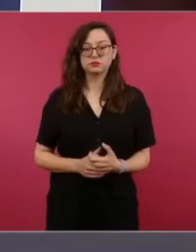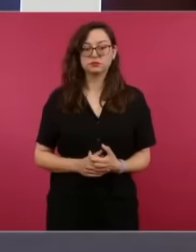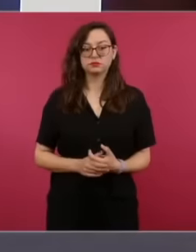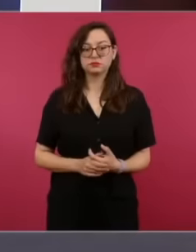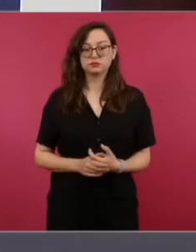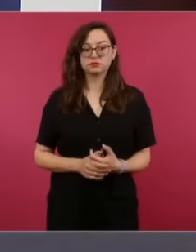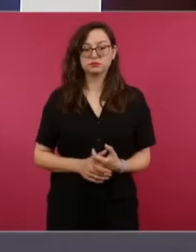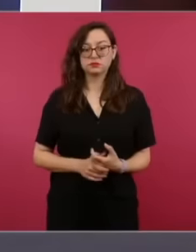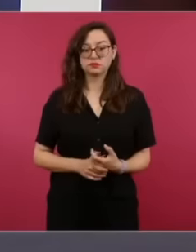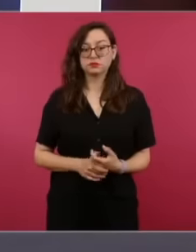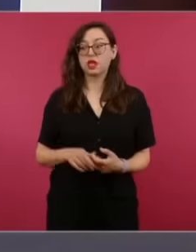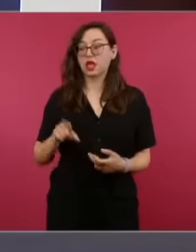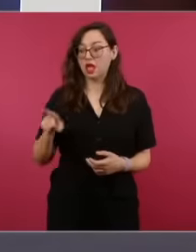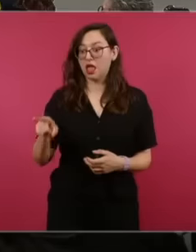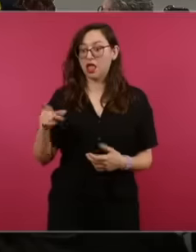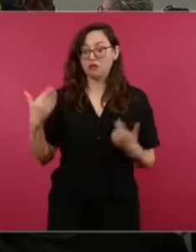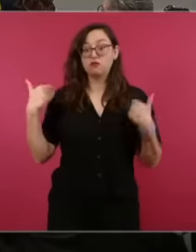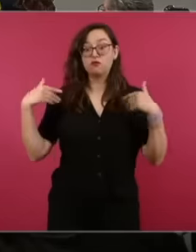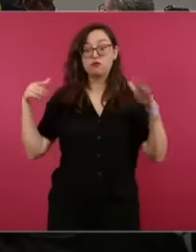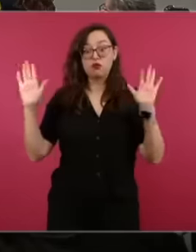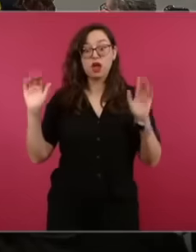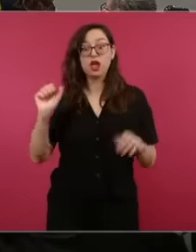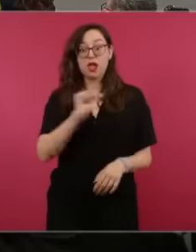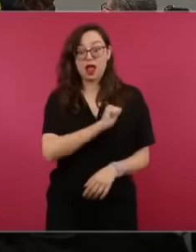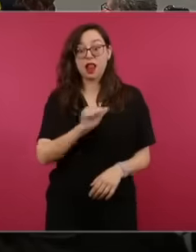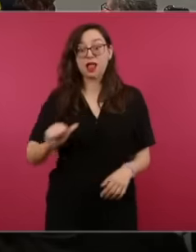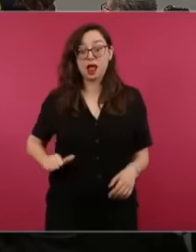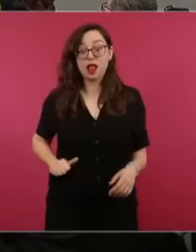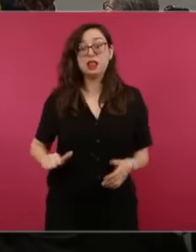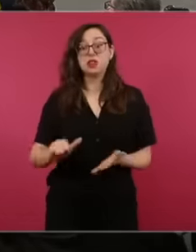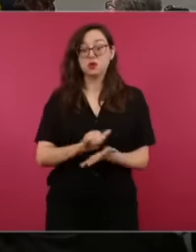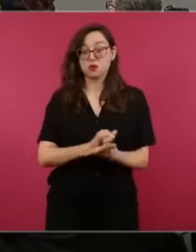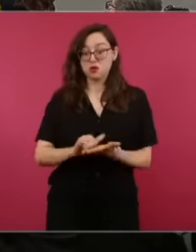of New York, yes of New York and he is one one of the richest men in the United